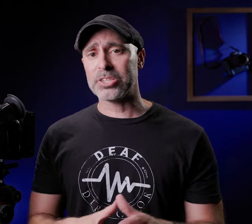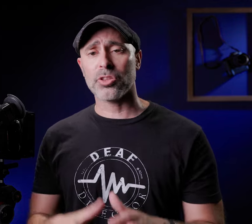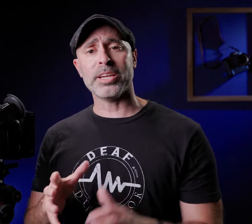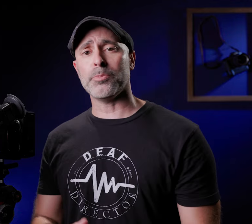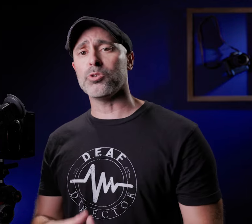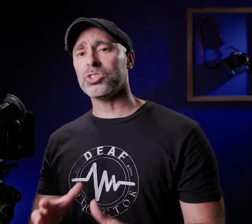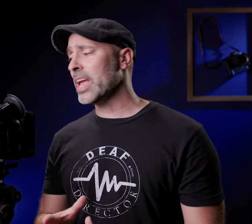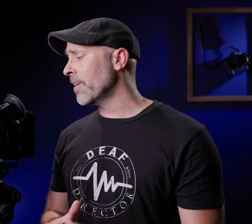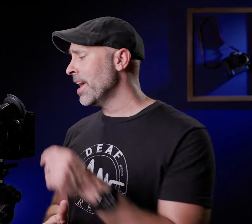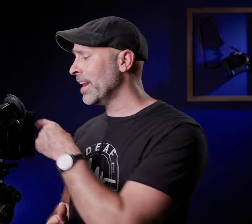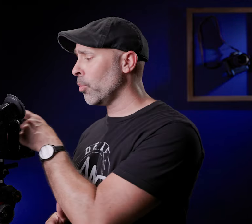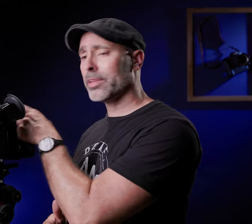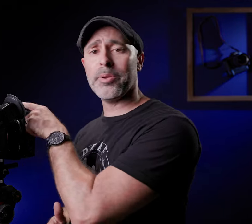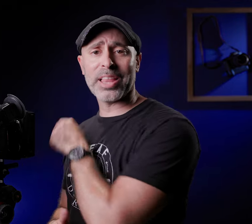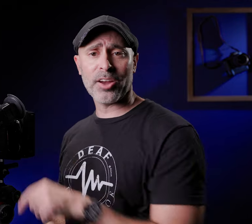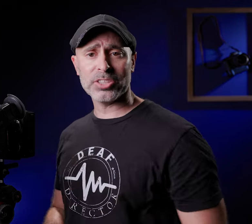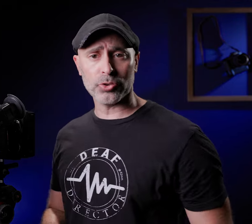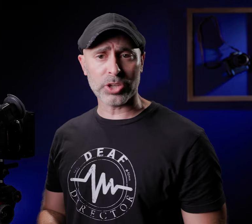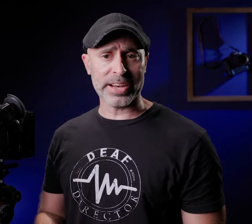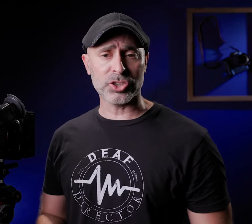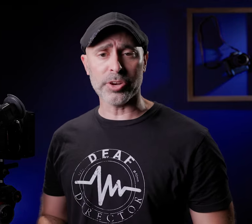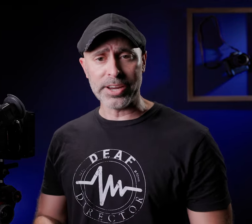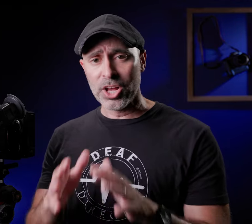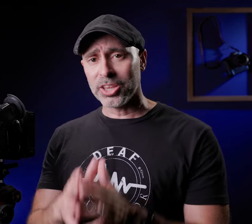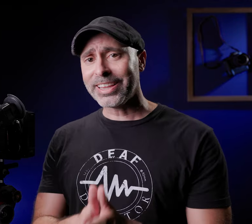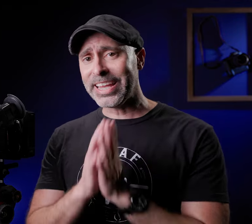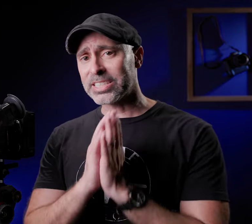that my exposure is safe and I don't want it to be relying on this little tiny screen luckily it's a